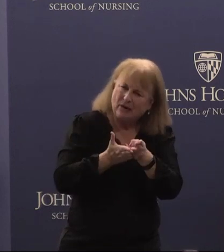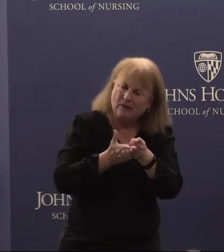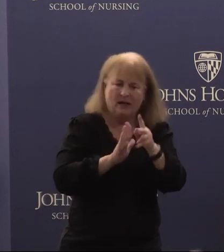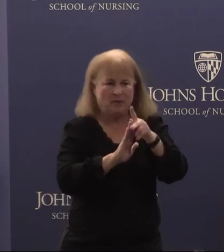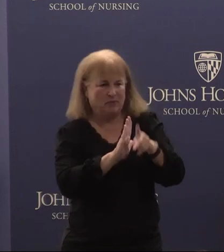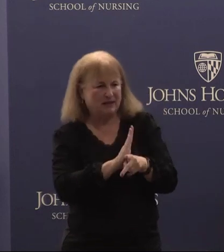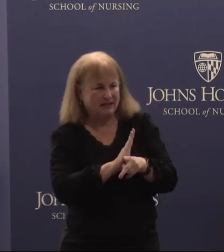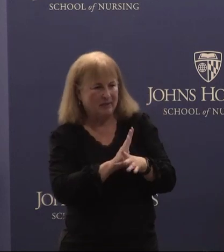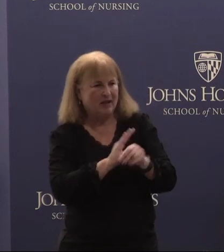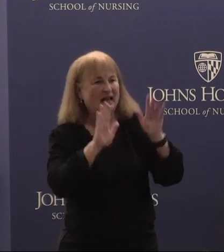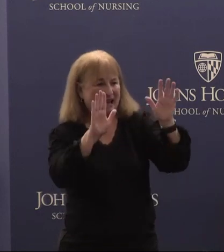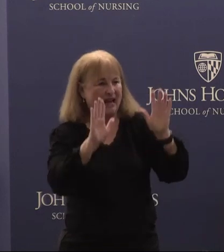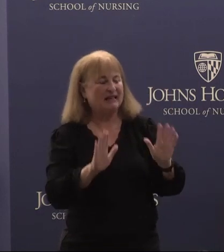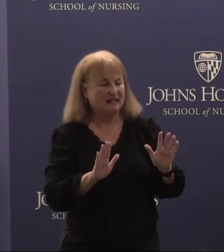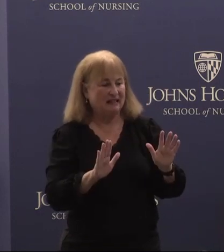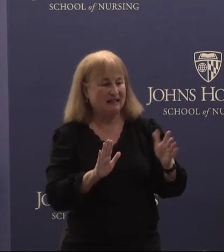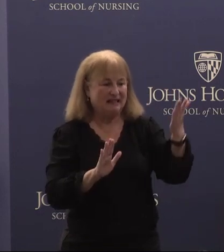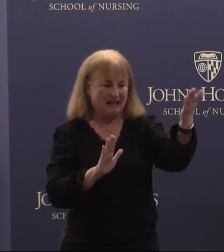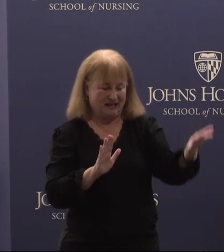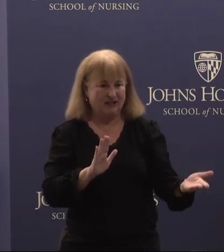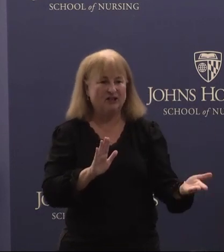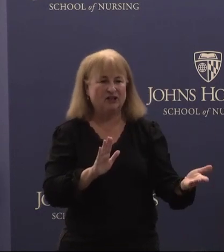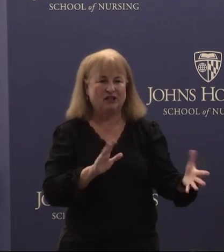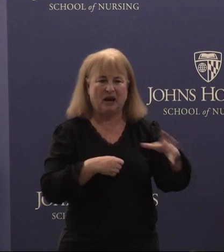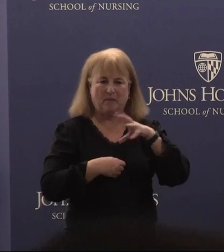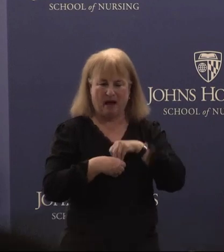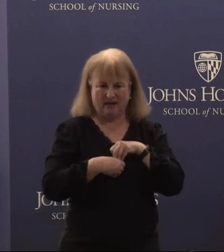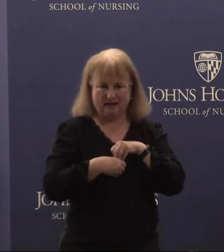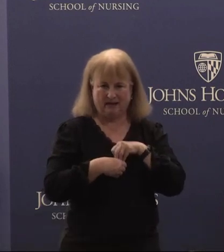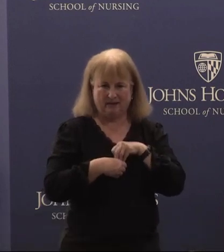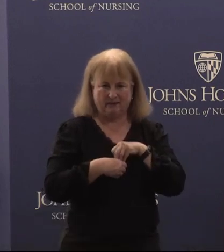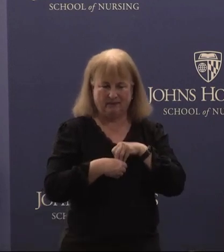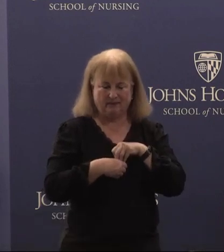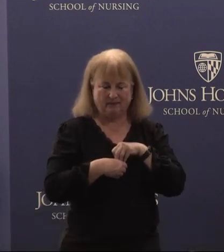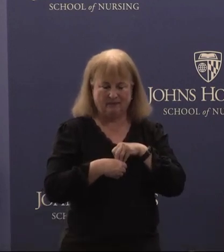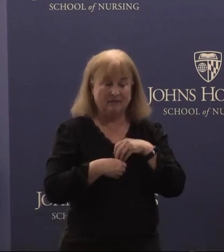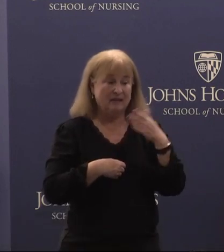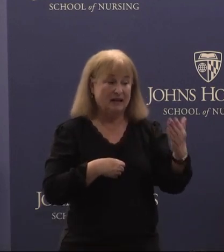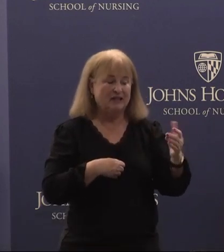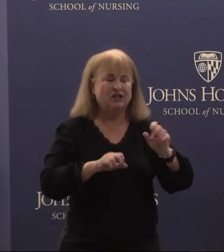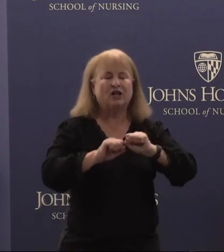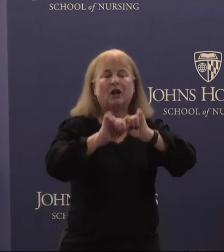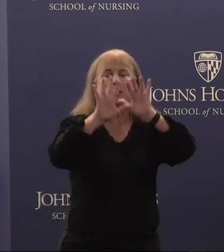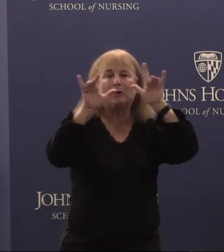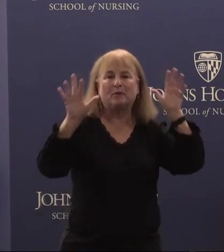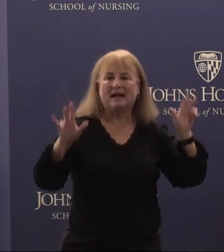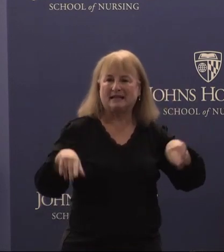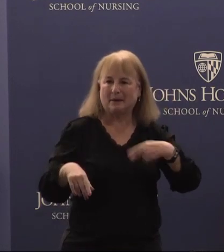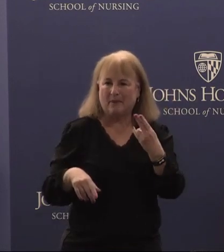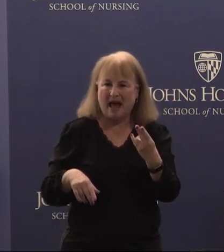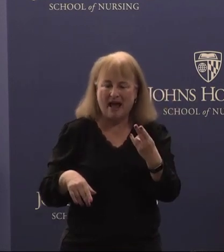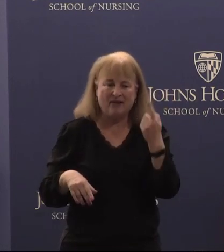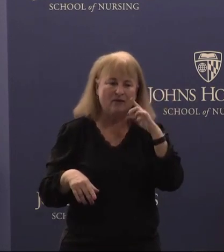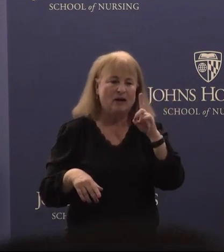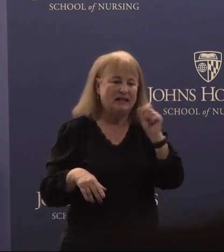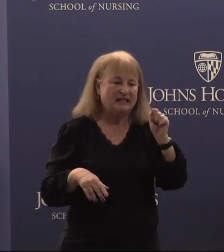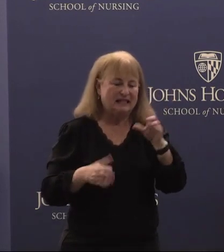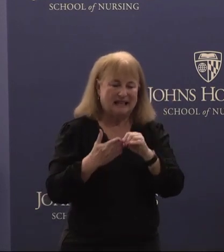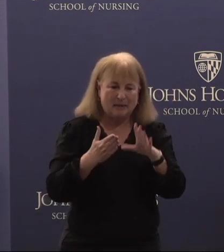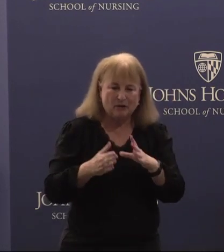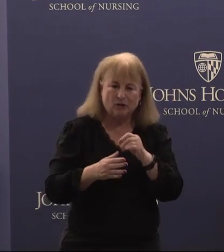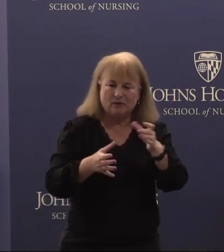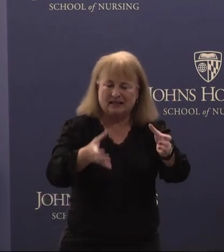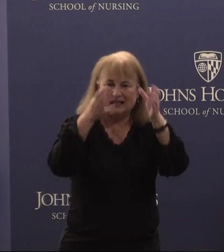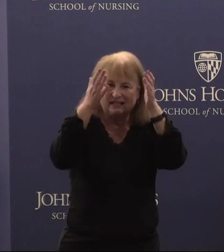and excellence that she embodies. She illuminates a path for disabled students and scholars who seek